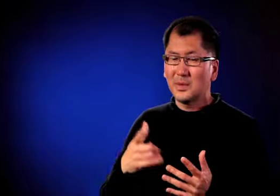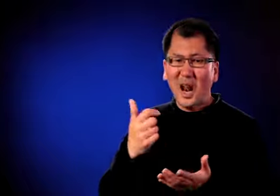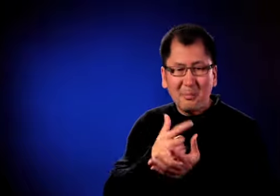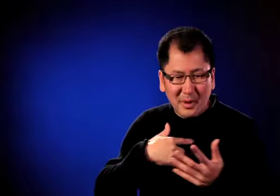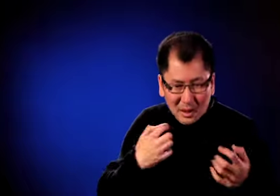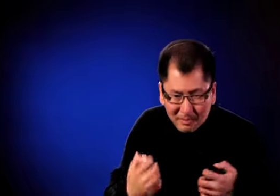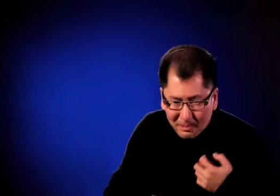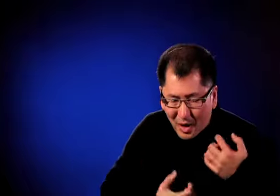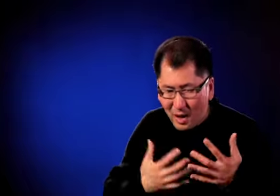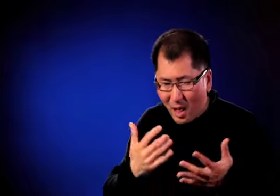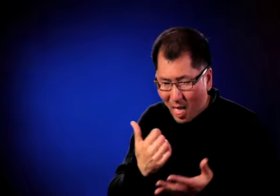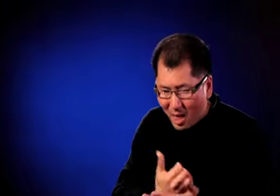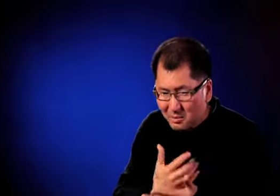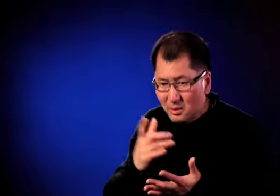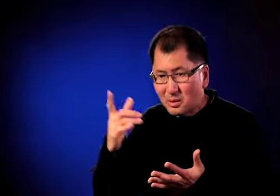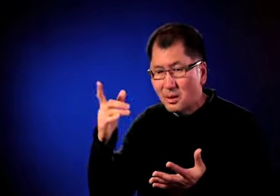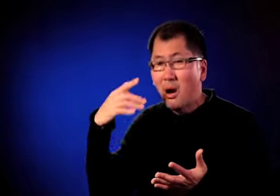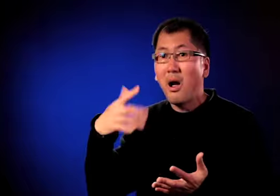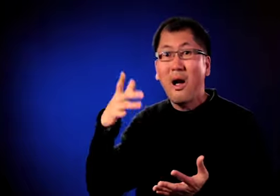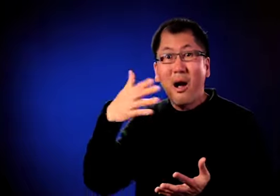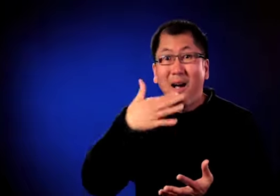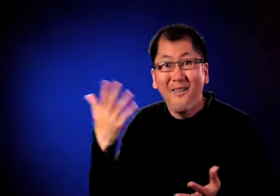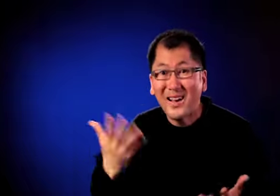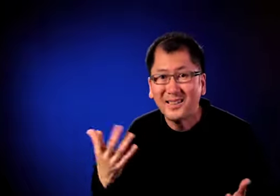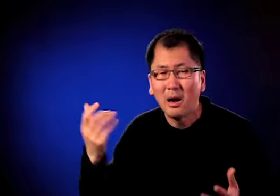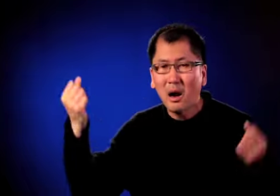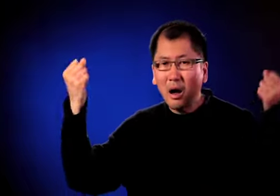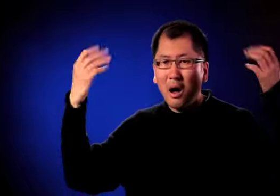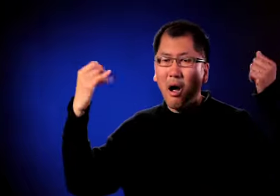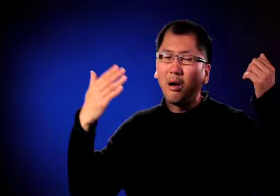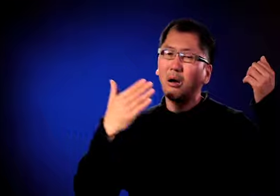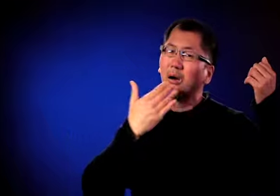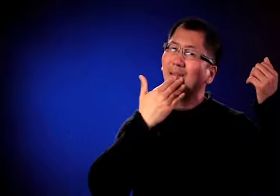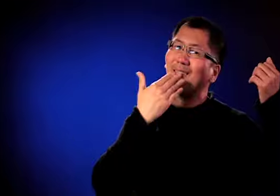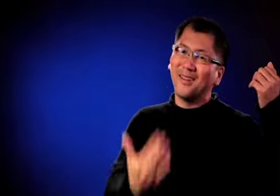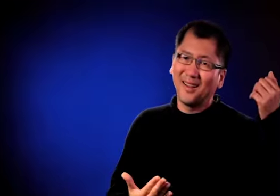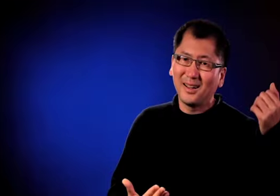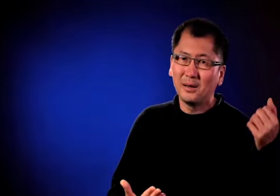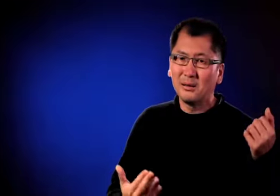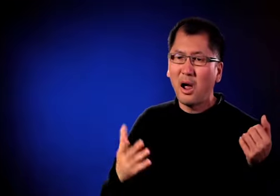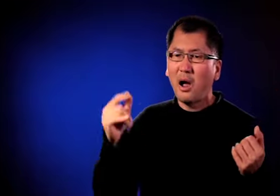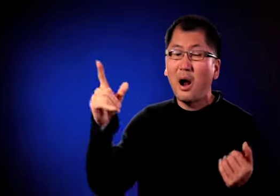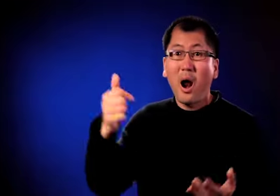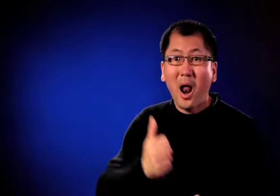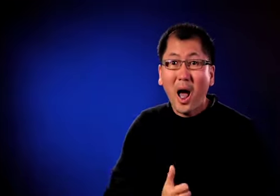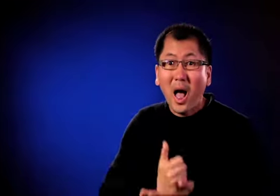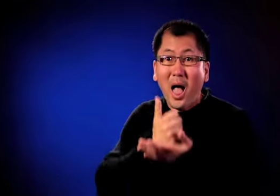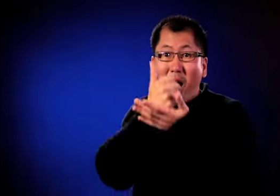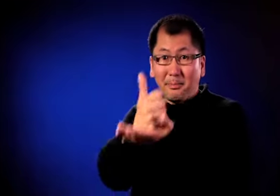They were so friendly helping us through the whole emotional experience and communicated in our first language.